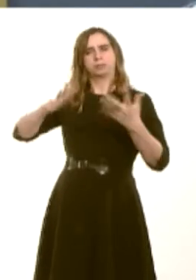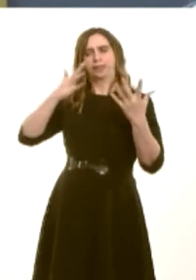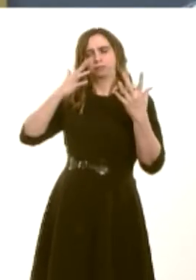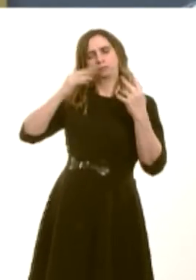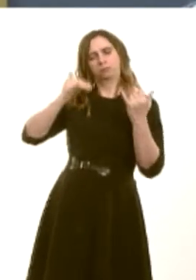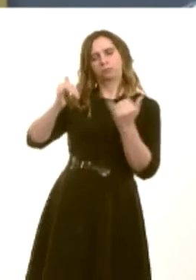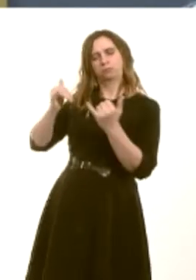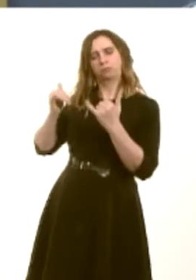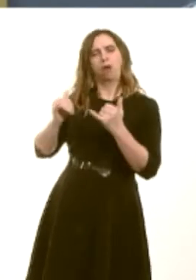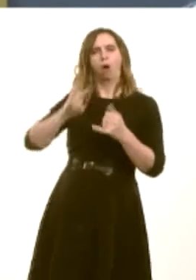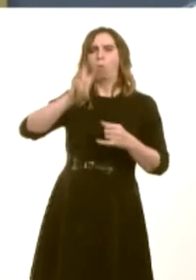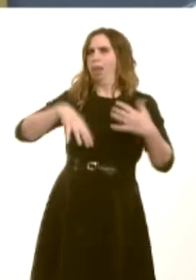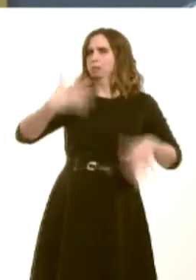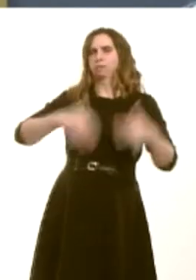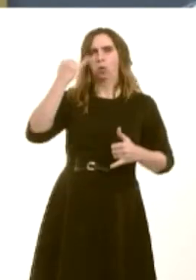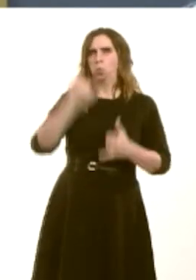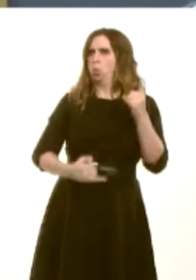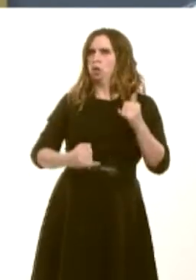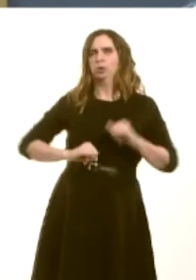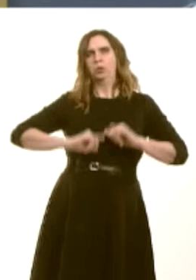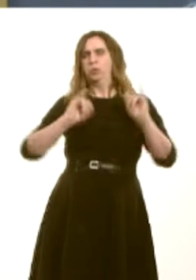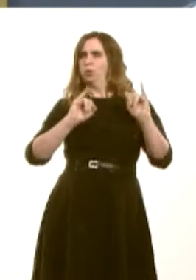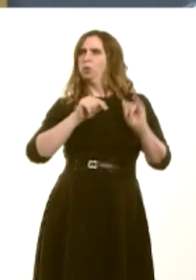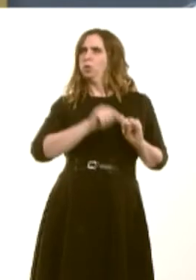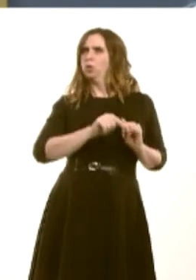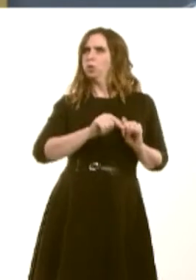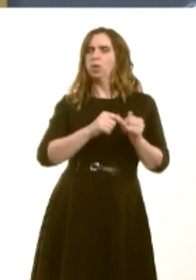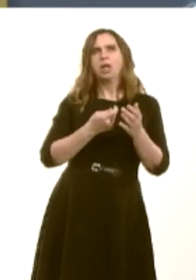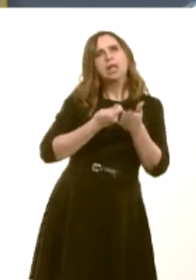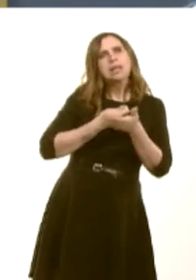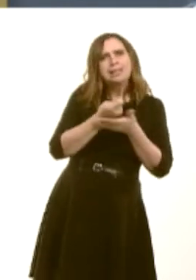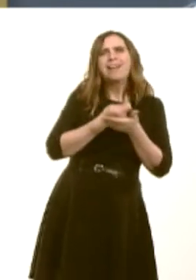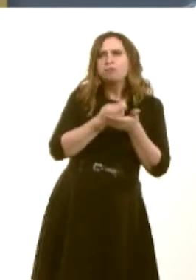hit Wales the hardest. The number of tenants in arrears shot up by a quarter in the six